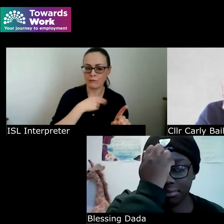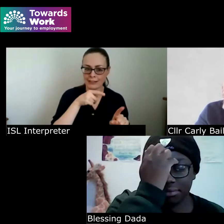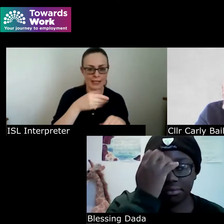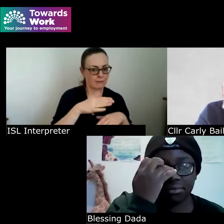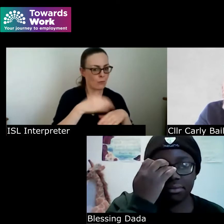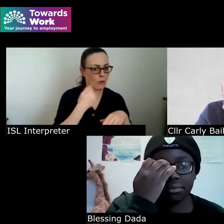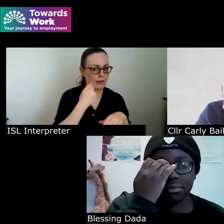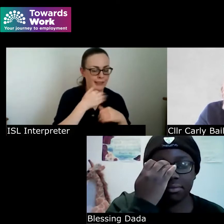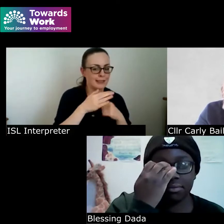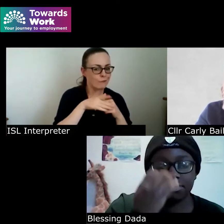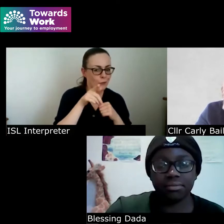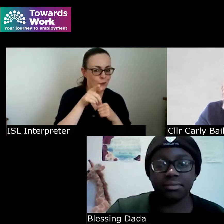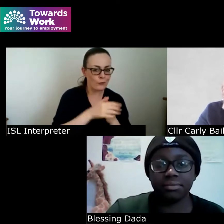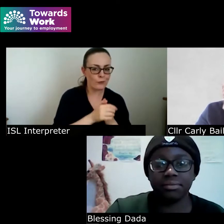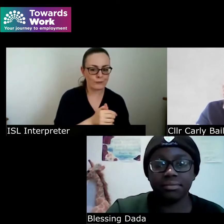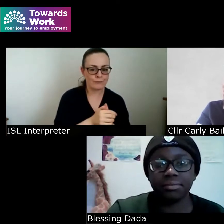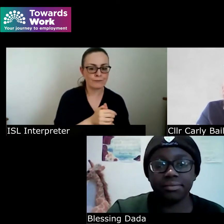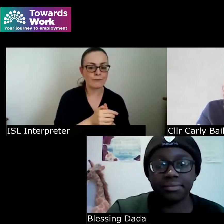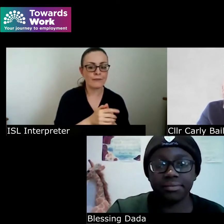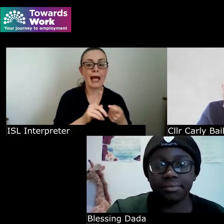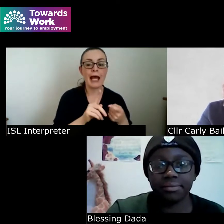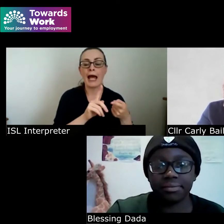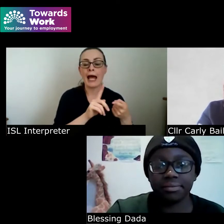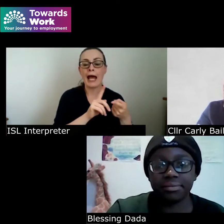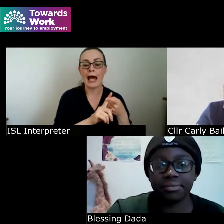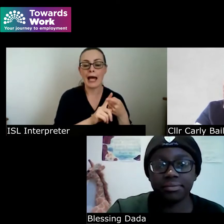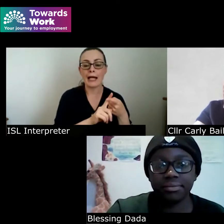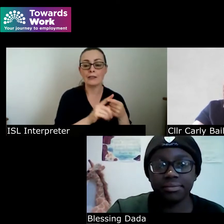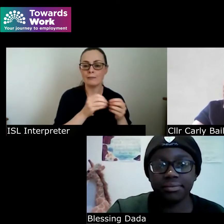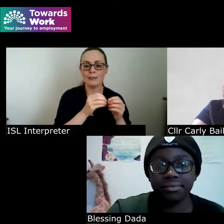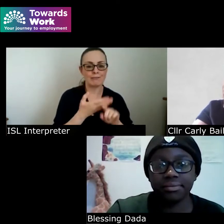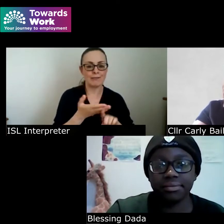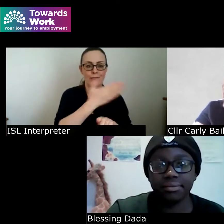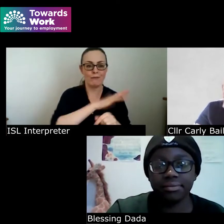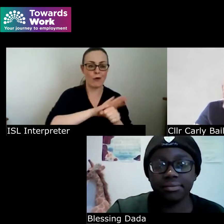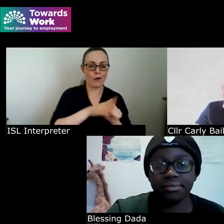for you to be able to do that and as you say before the covid times that was actually quite